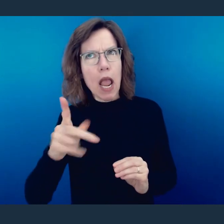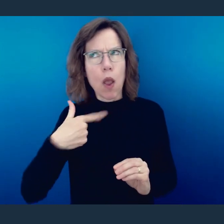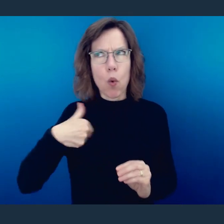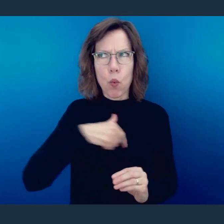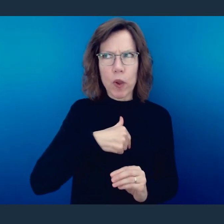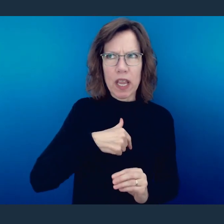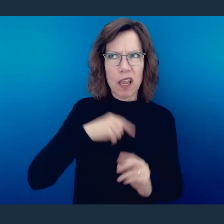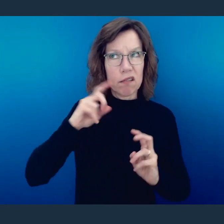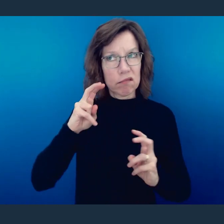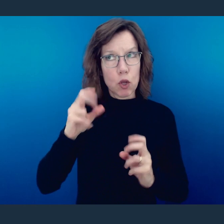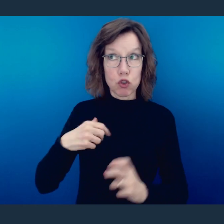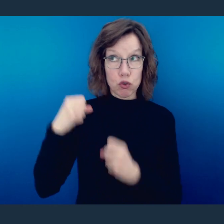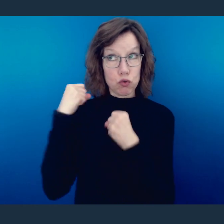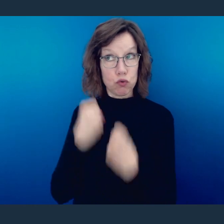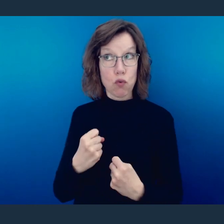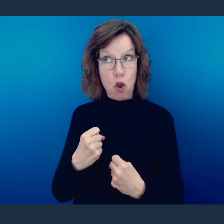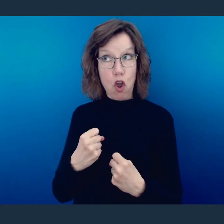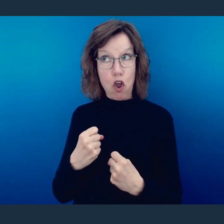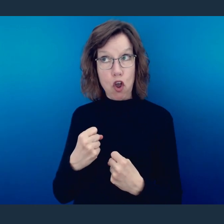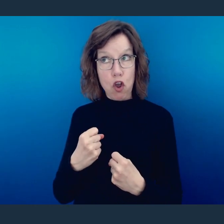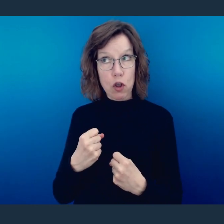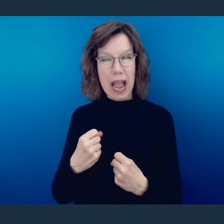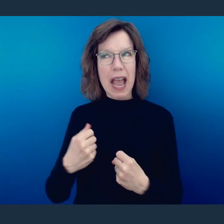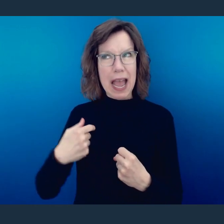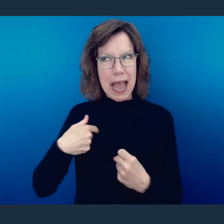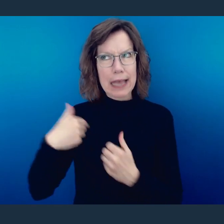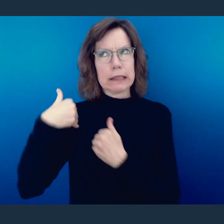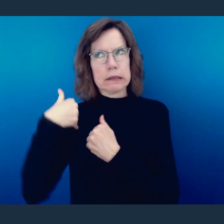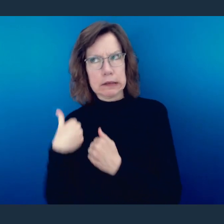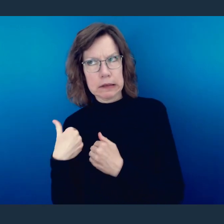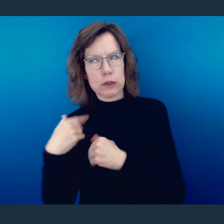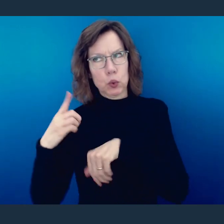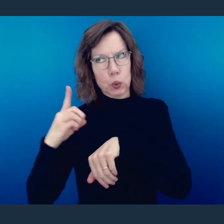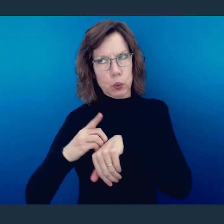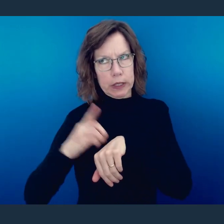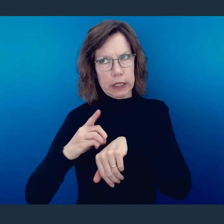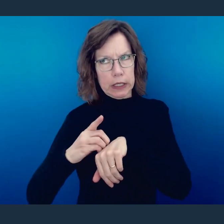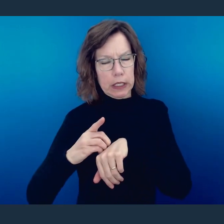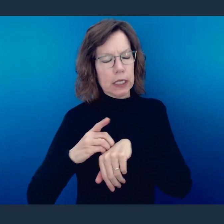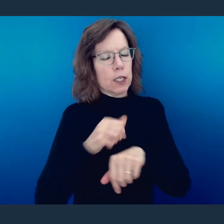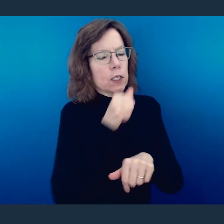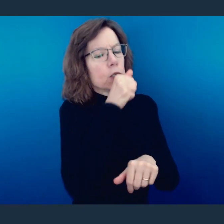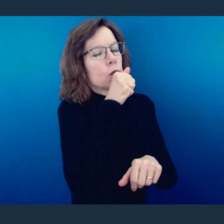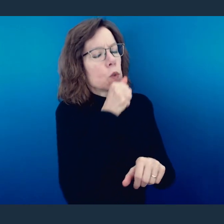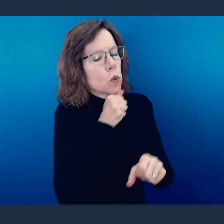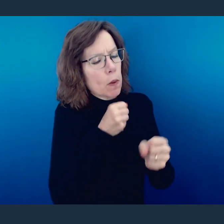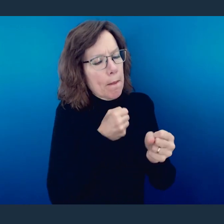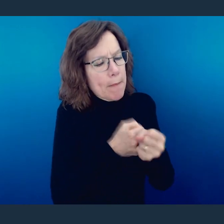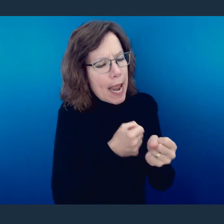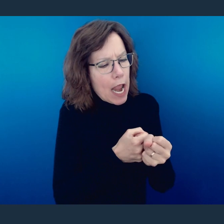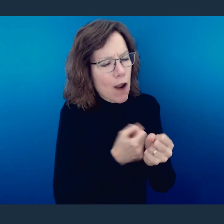think to yourself, so we who are strong have the need, we are the obligation to bear or